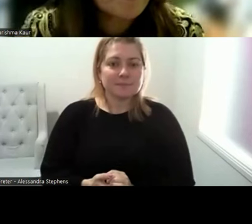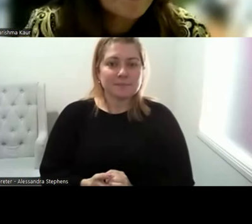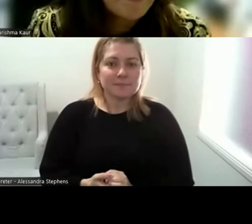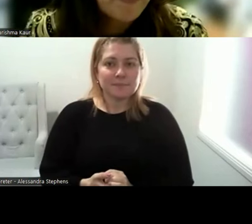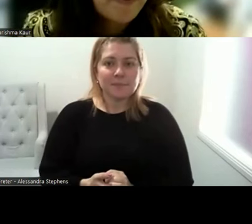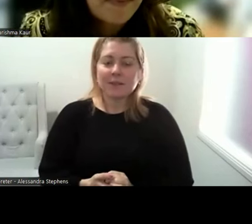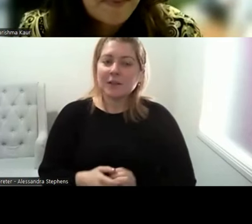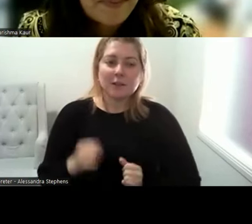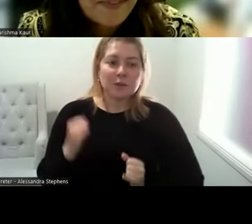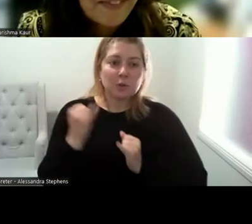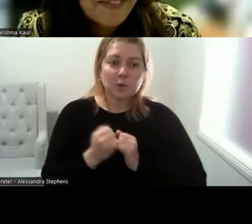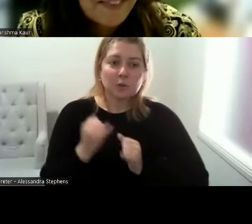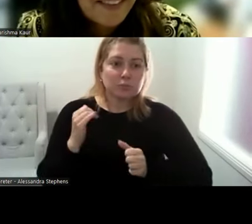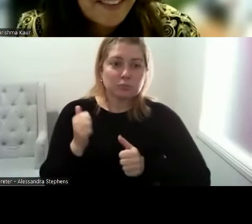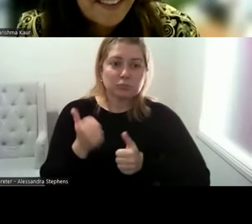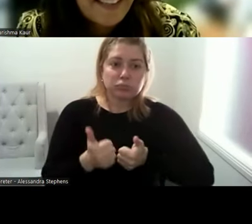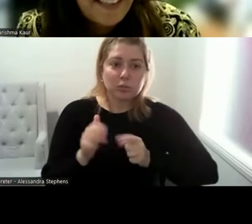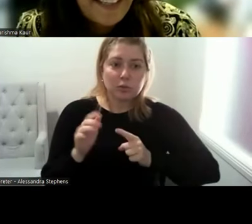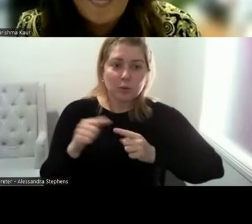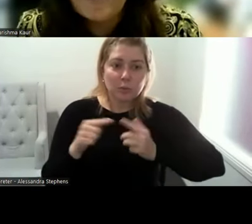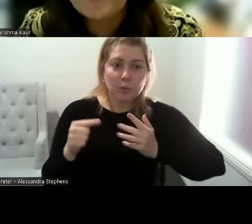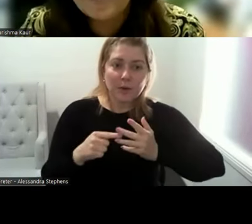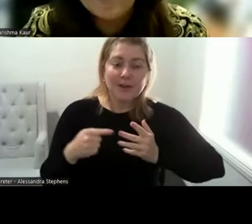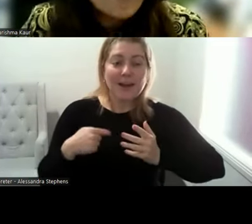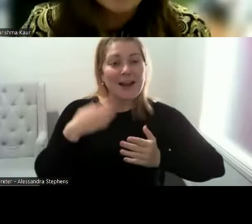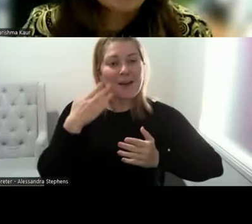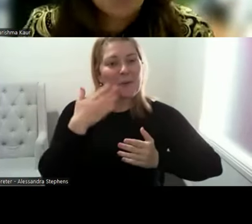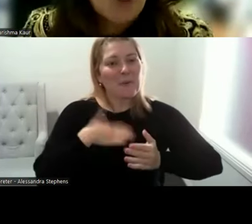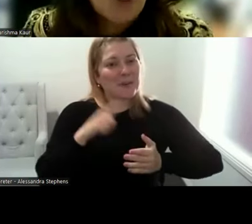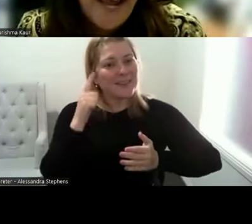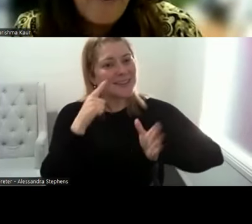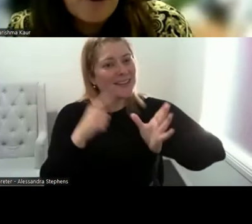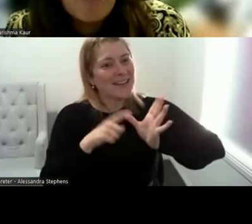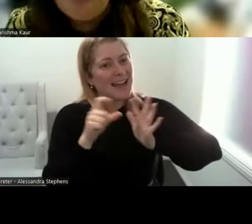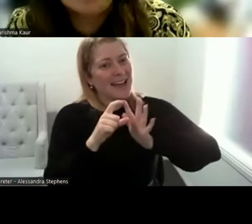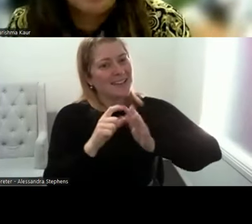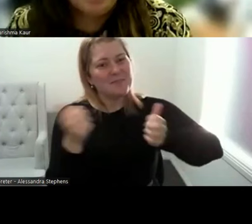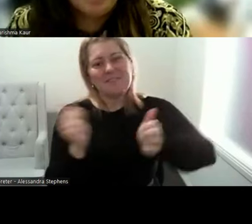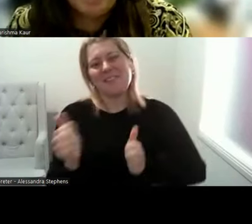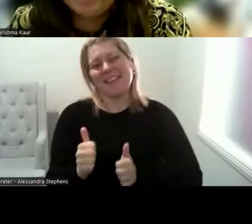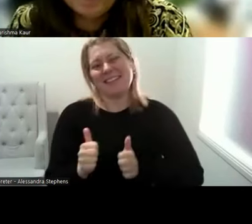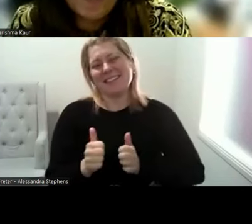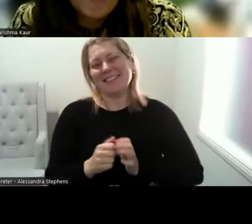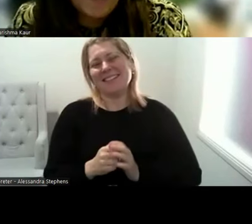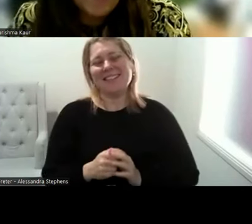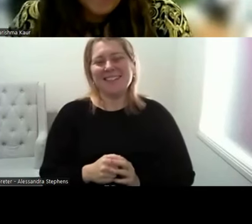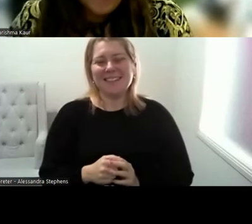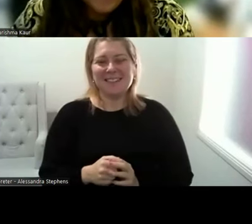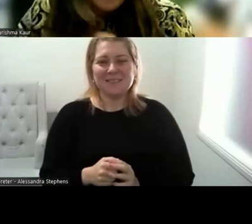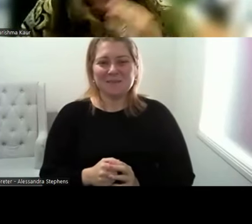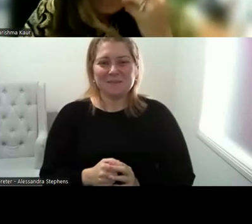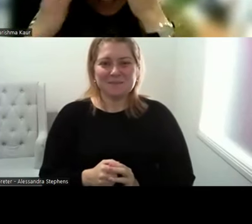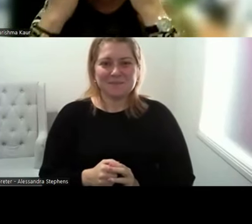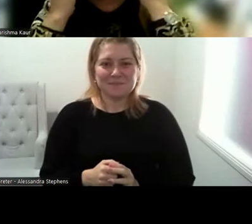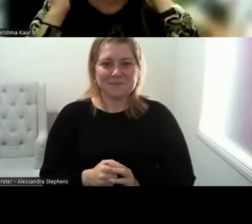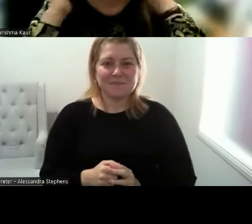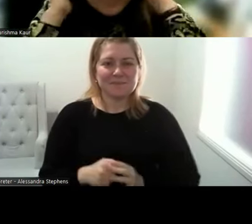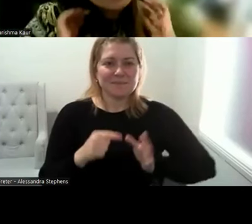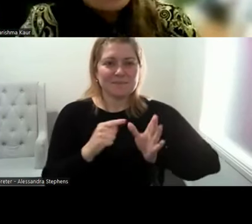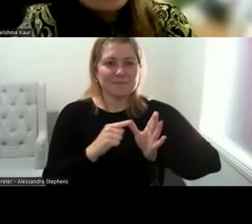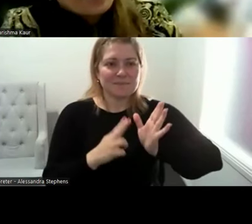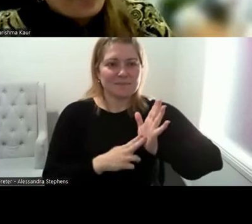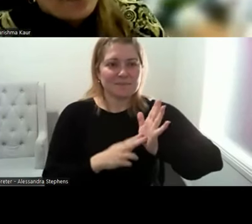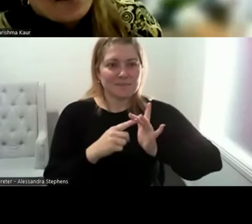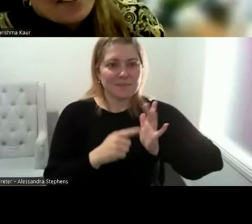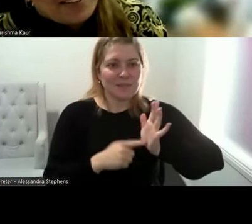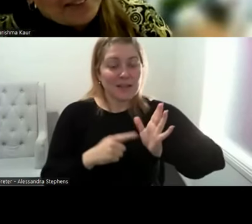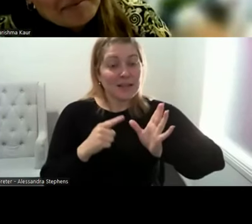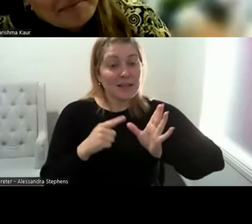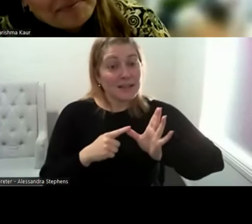points. I would love to see the ad. Anita is there anything that, hasn't already been mentioned?